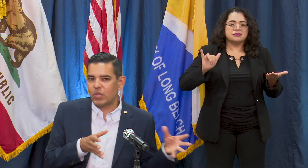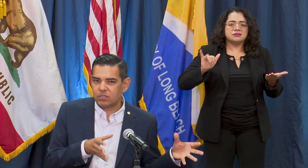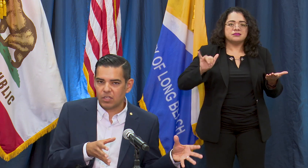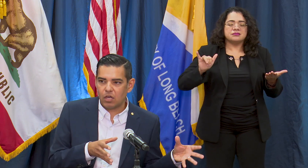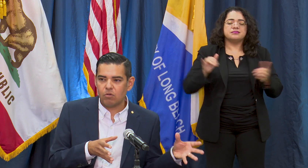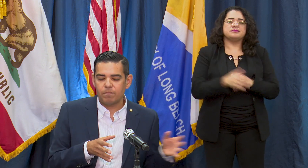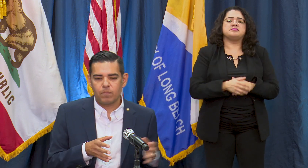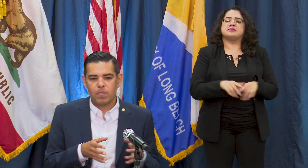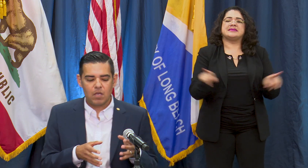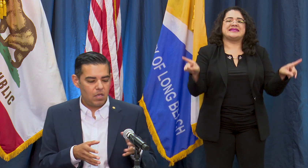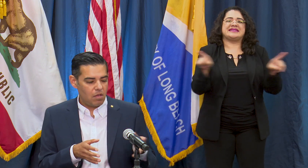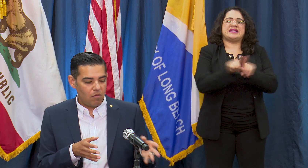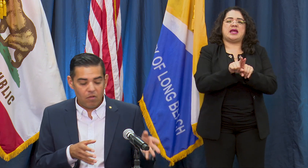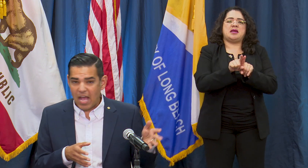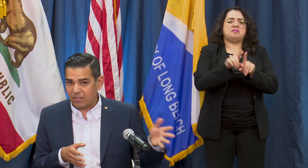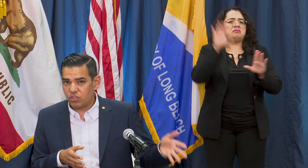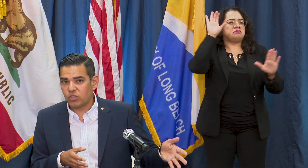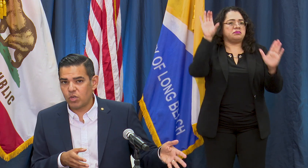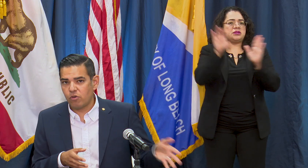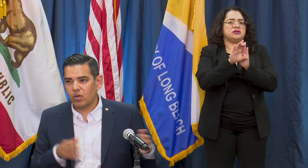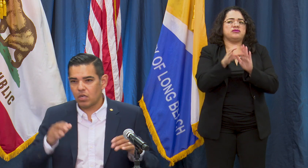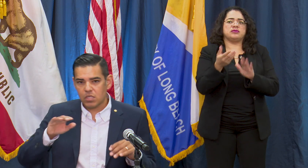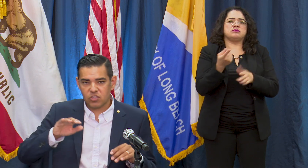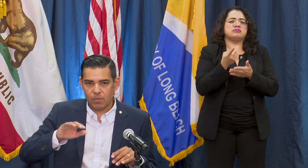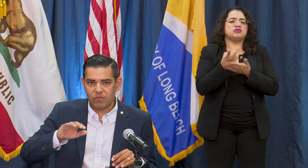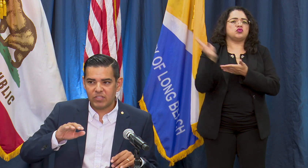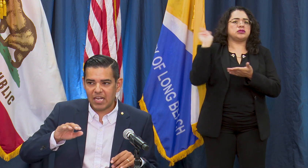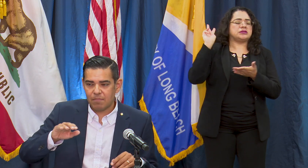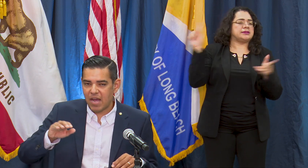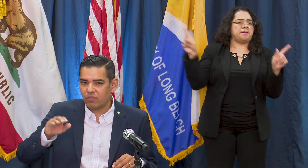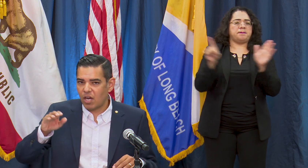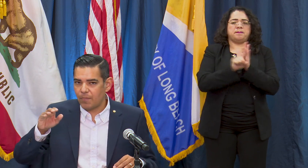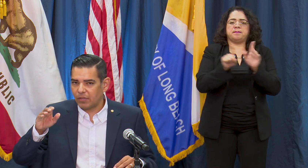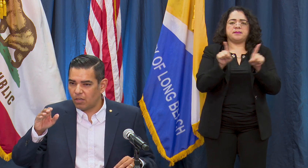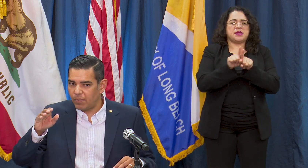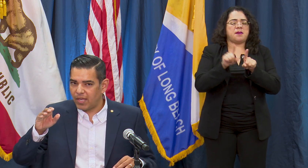ago as I just went over. Some of the data might have gone up a little bit,